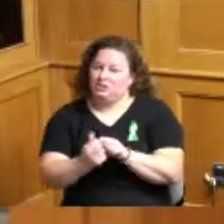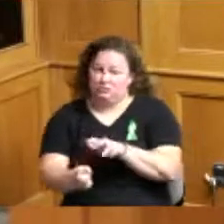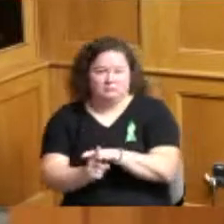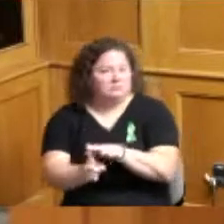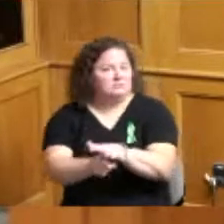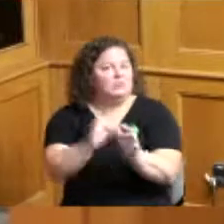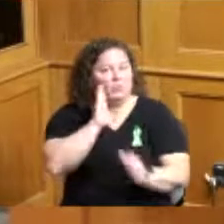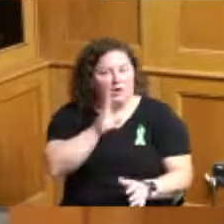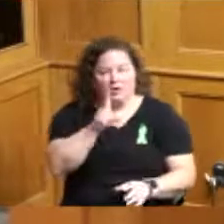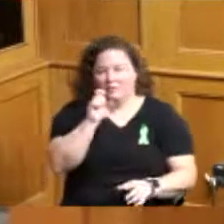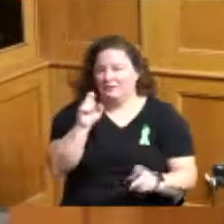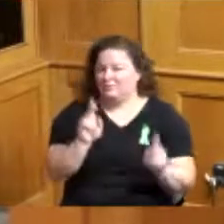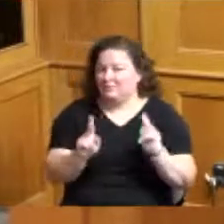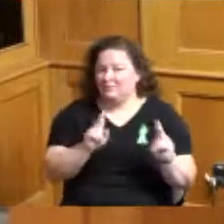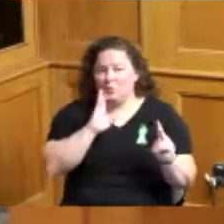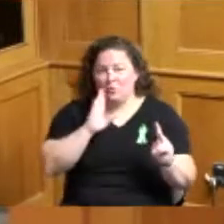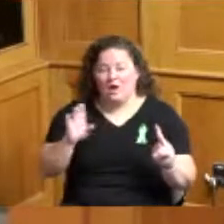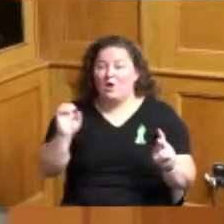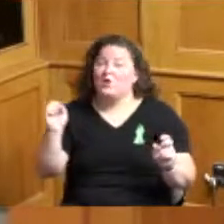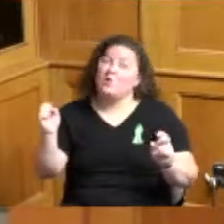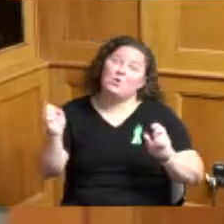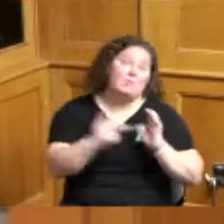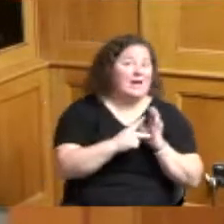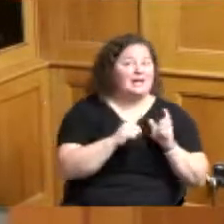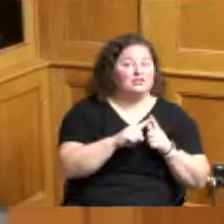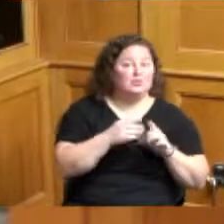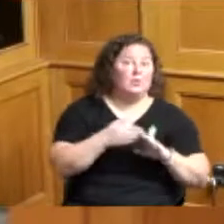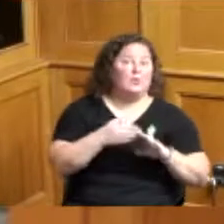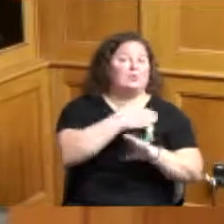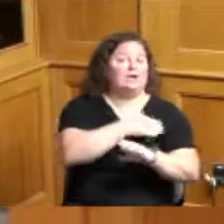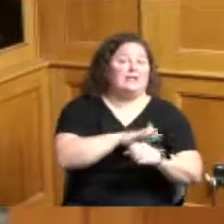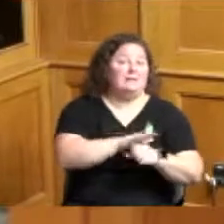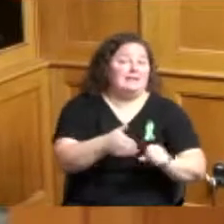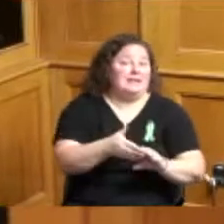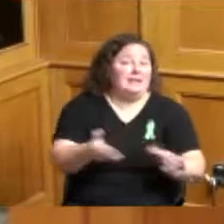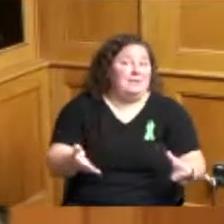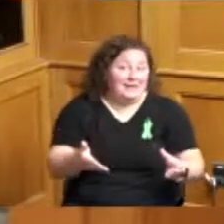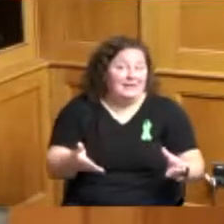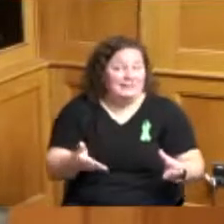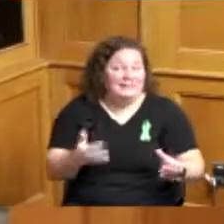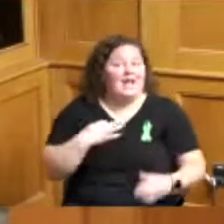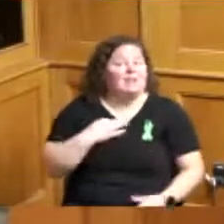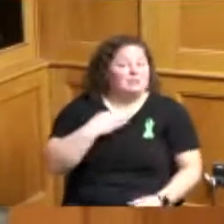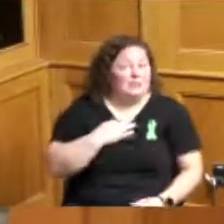going back to pre-pandemic level eligibility and may not be eligible the same thing will be true